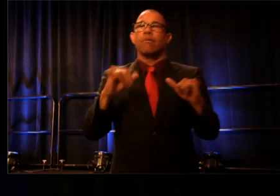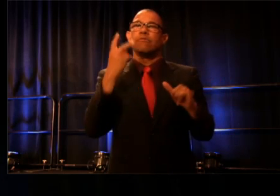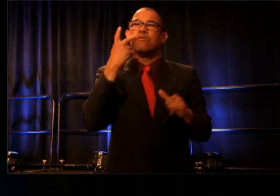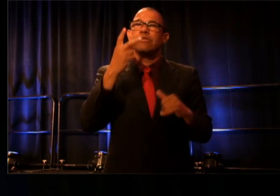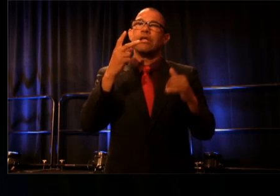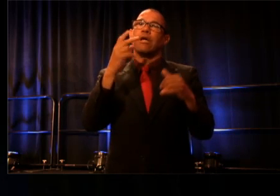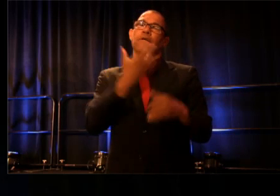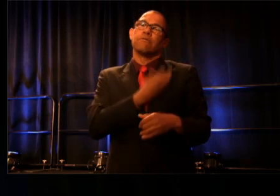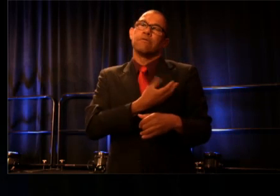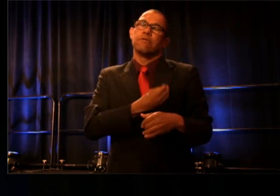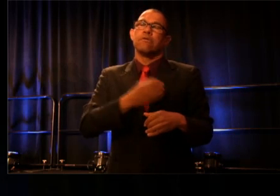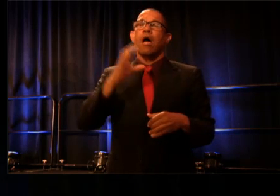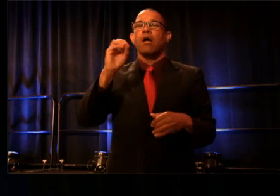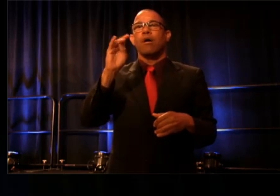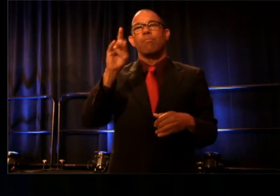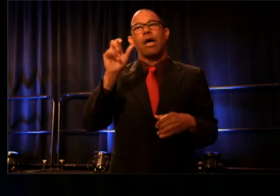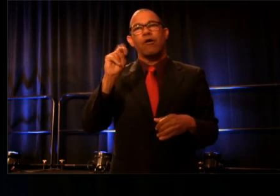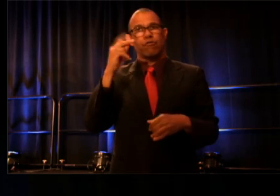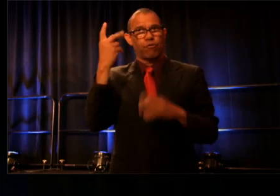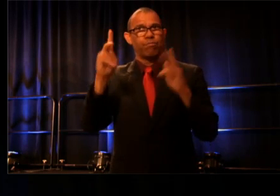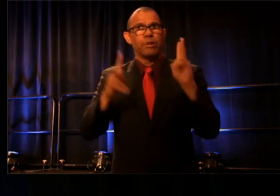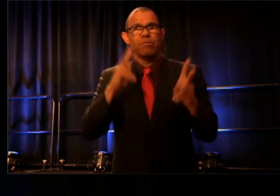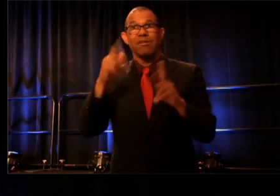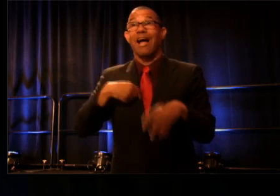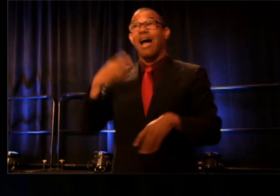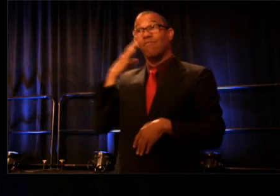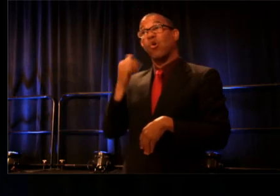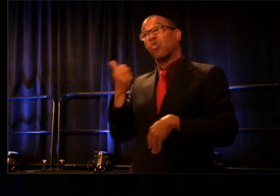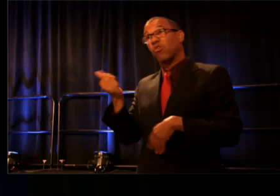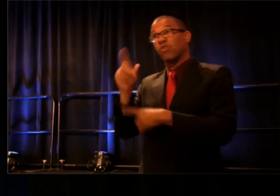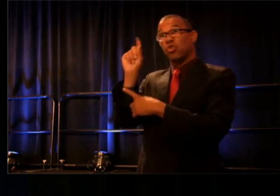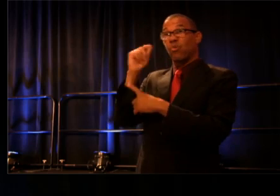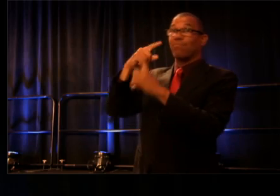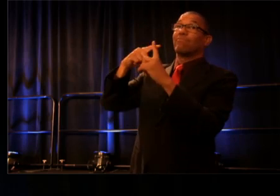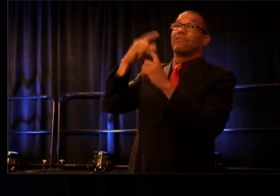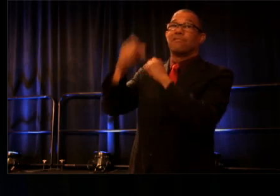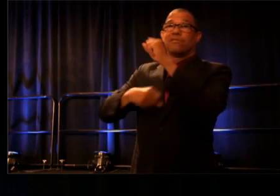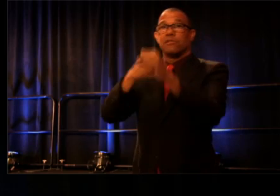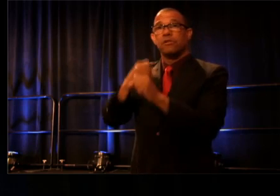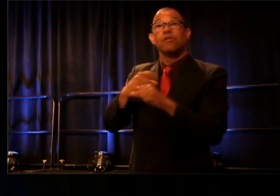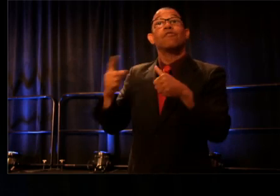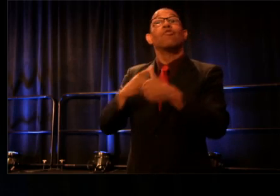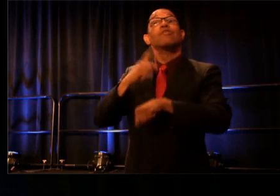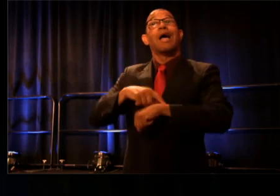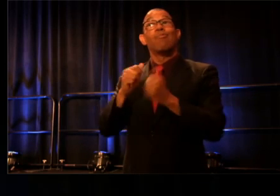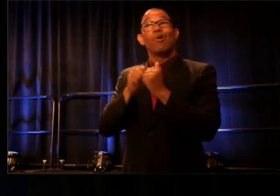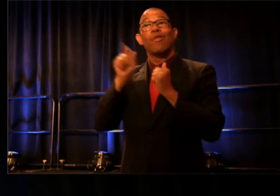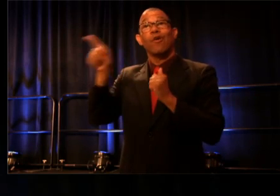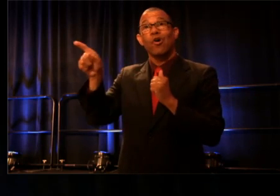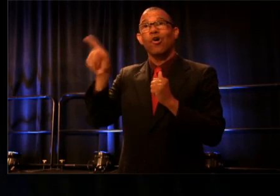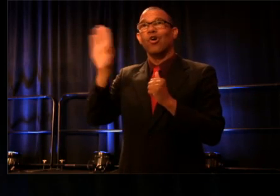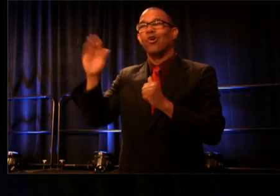While having known Kimberly for twenty plus years, I first encountered her aggressive empathy